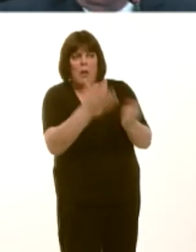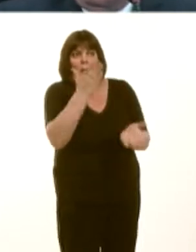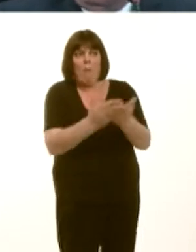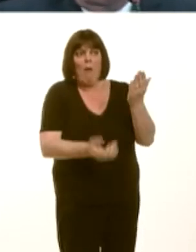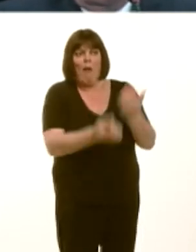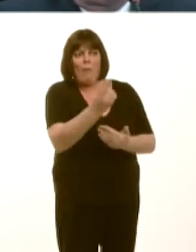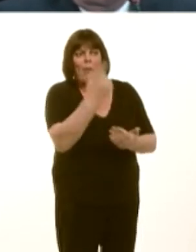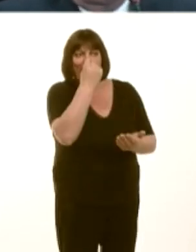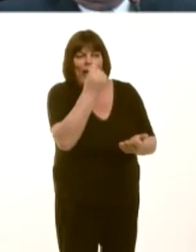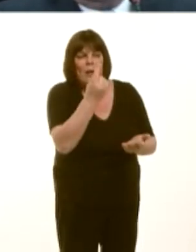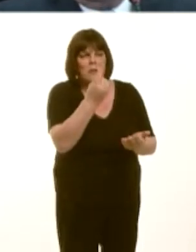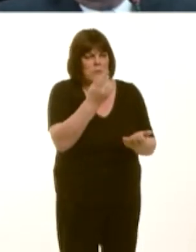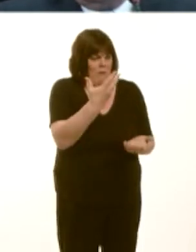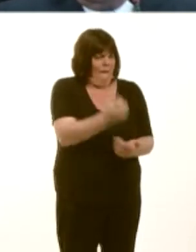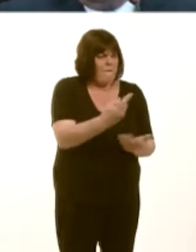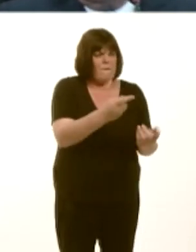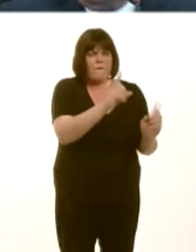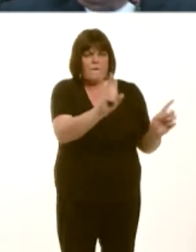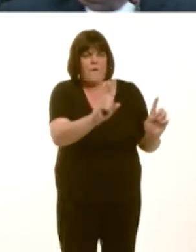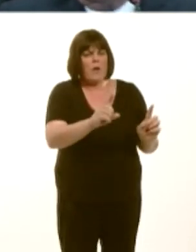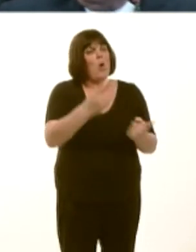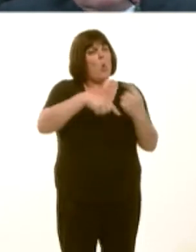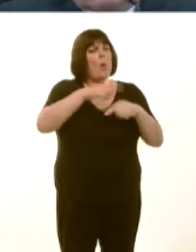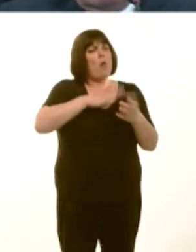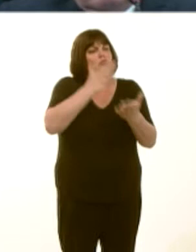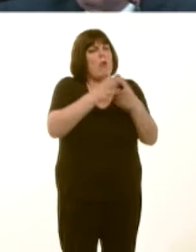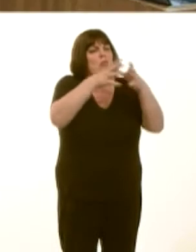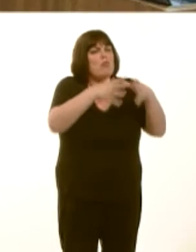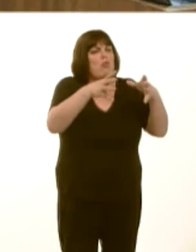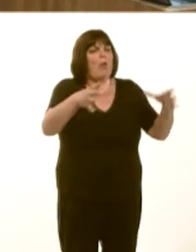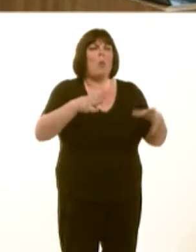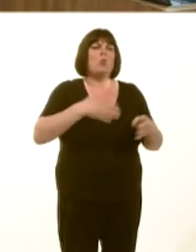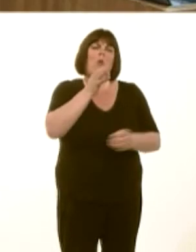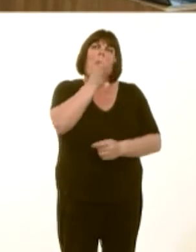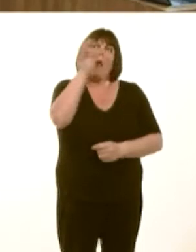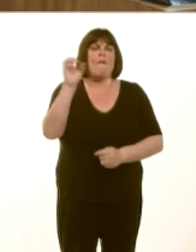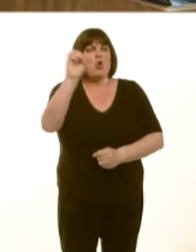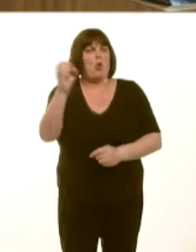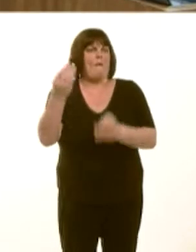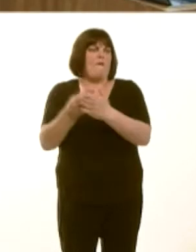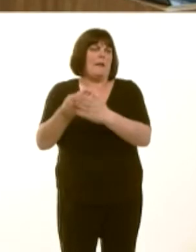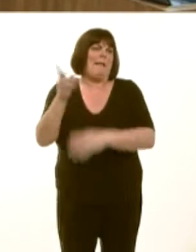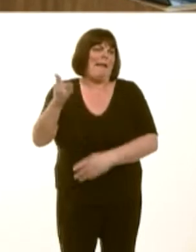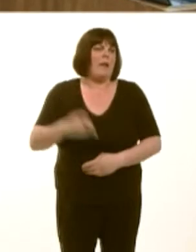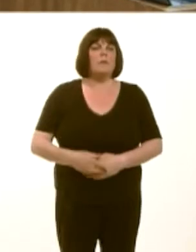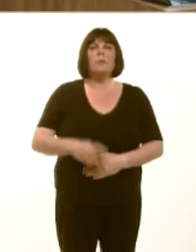see real progress and weíre not in the situation of trying to attract the fourth round of funding? Carwyn Jones: We know that gross domestic product per head has increased; we know that